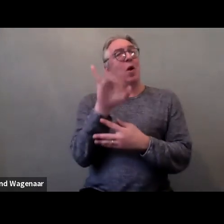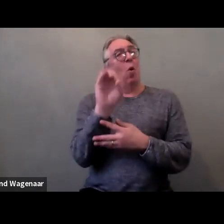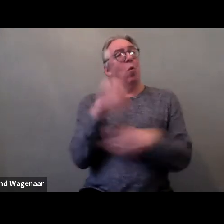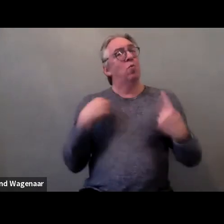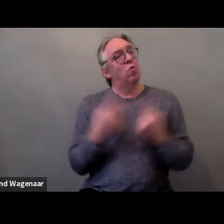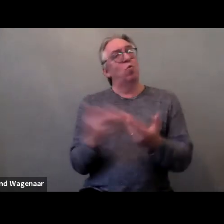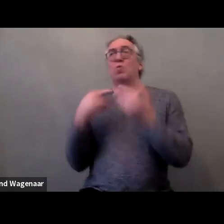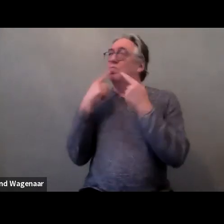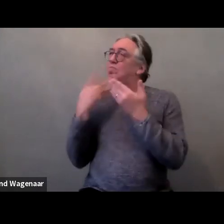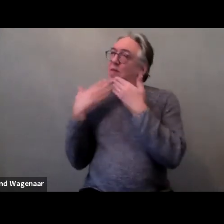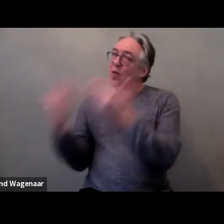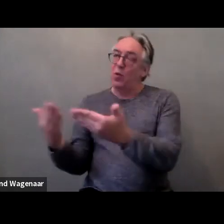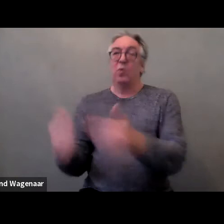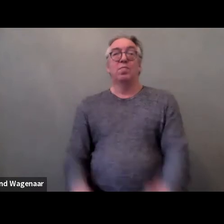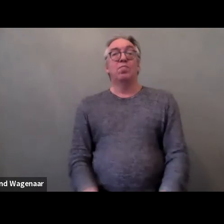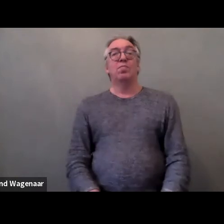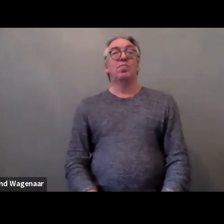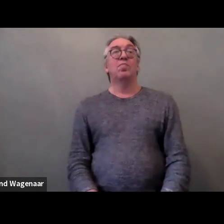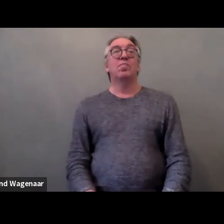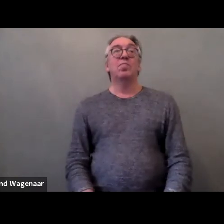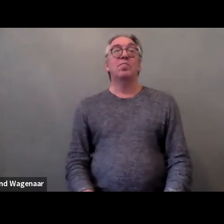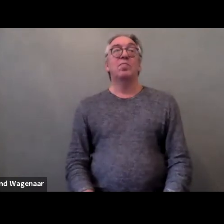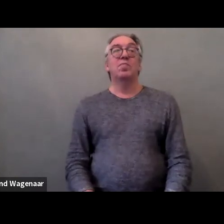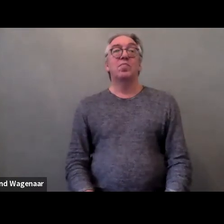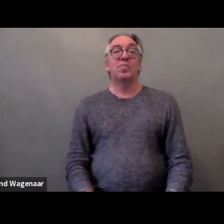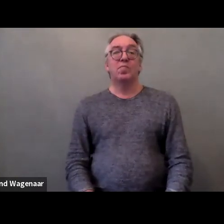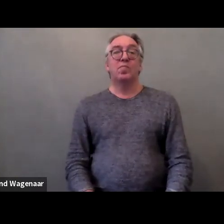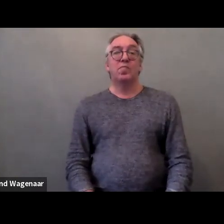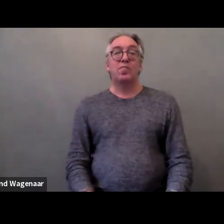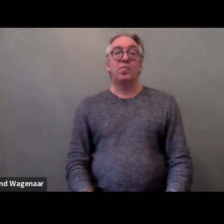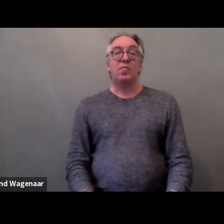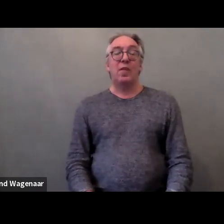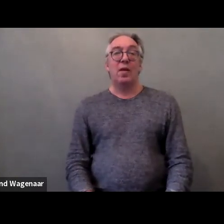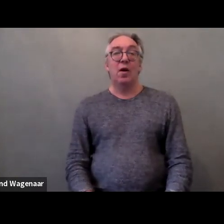I want to go ahead with my presentation.